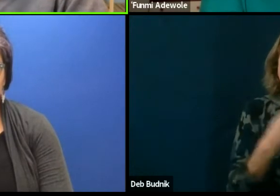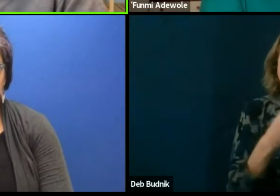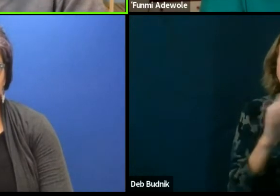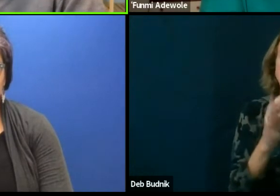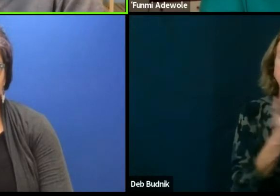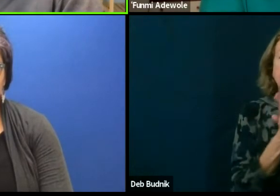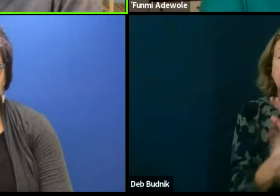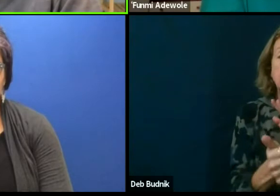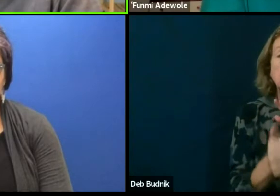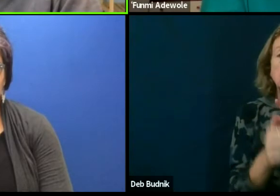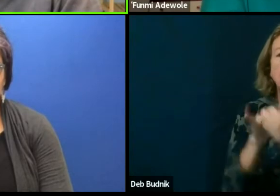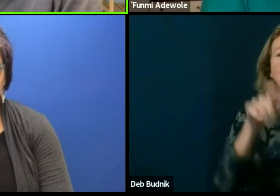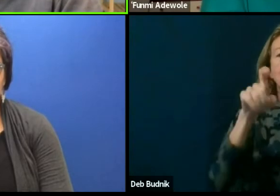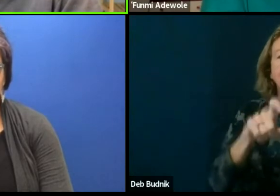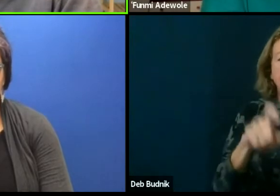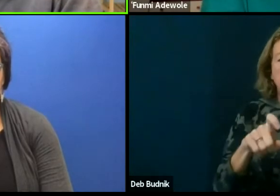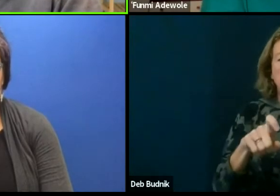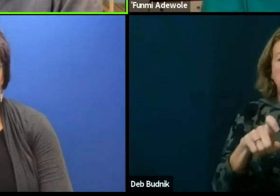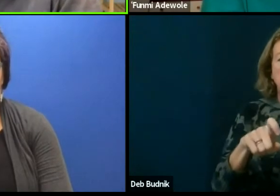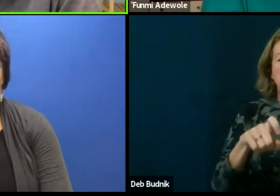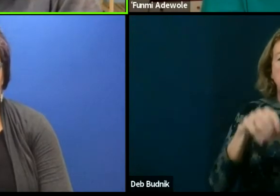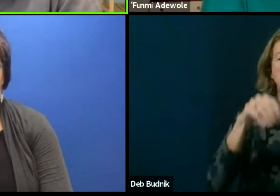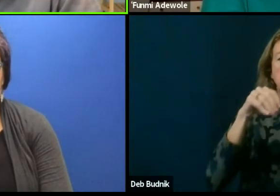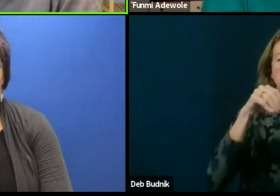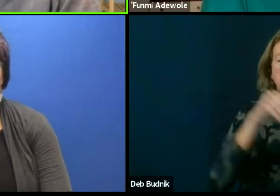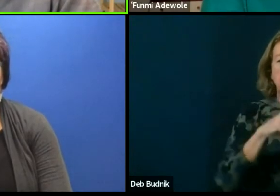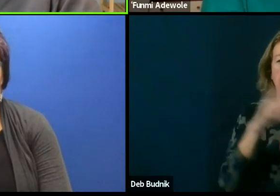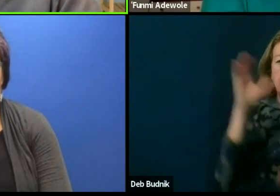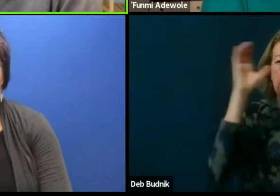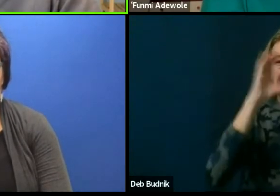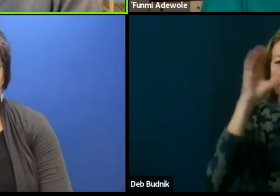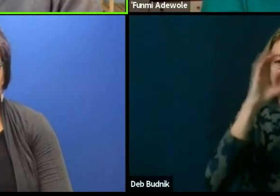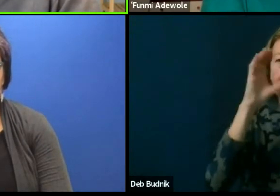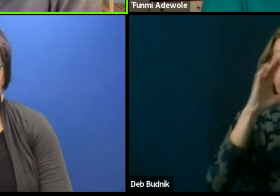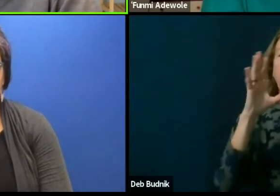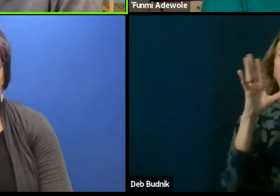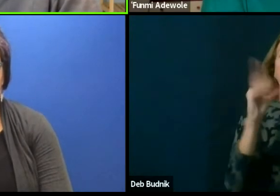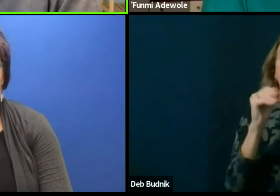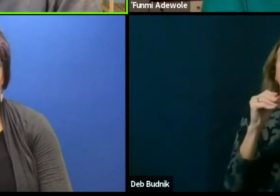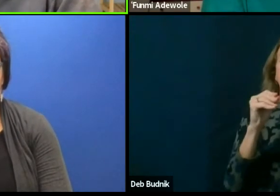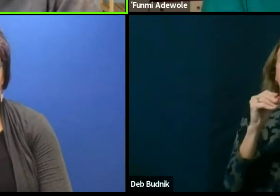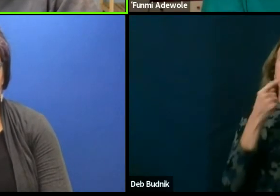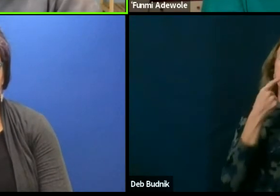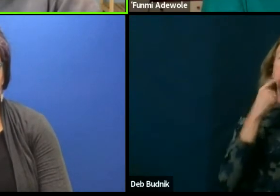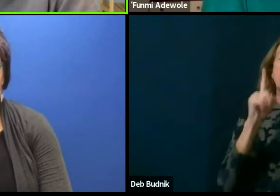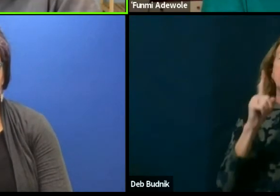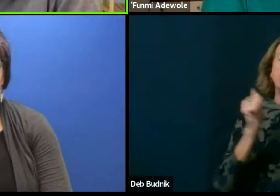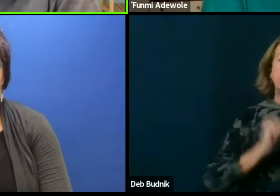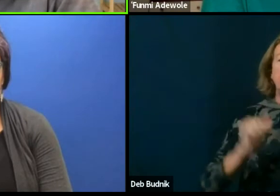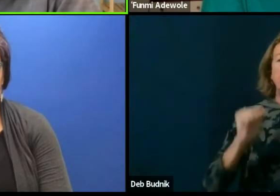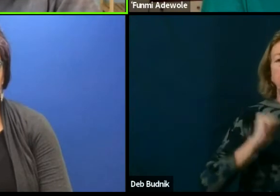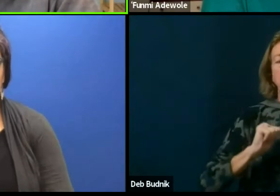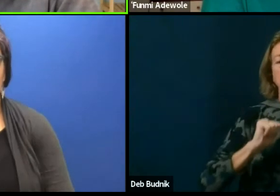that are needed in exploring and effectively performing the rule of a dramaturge.